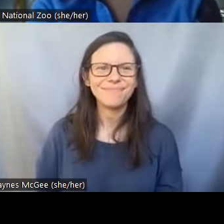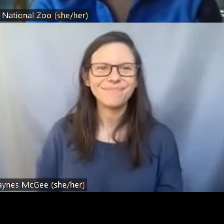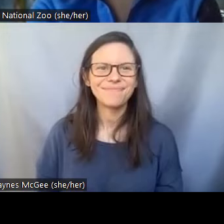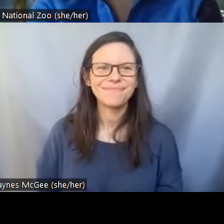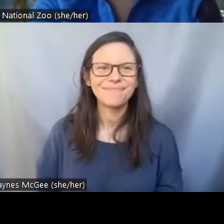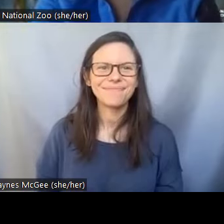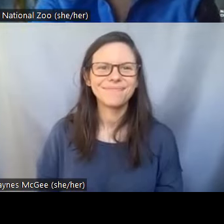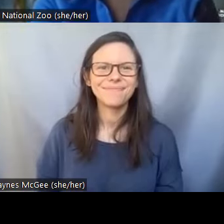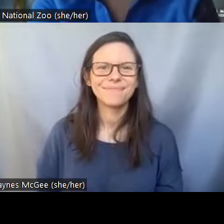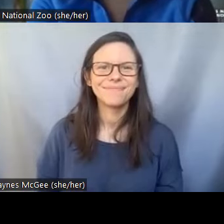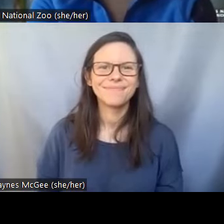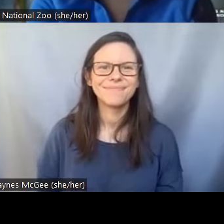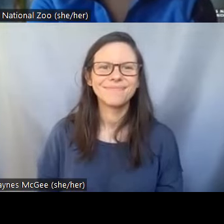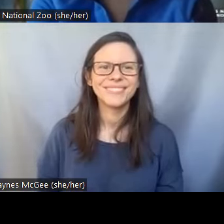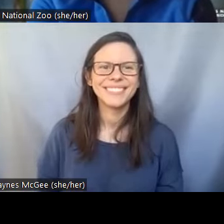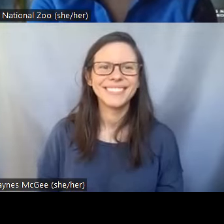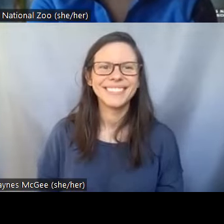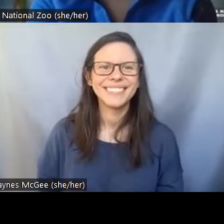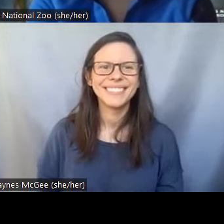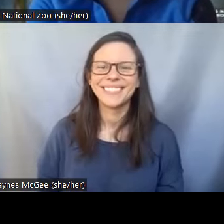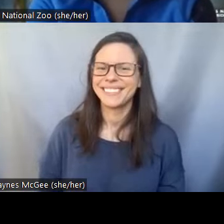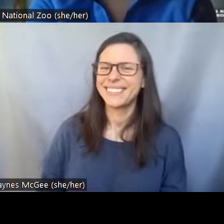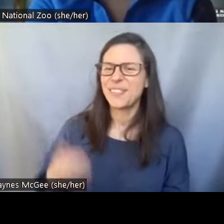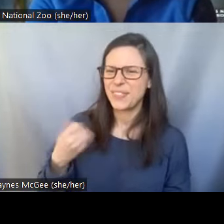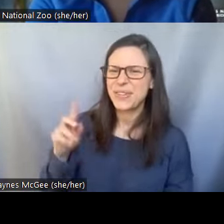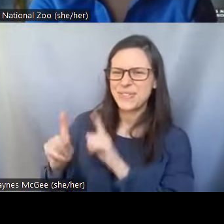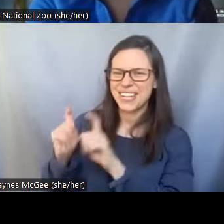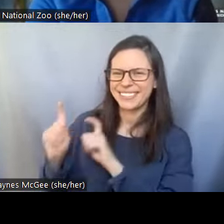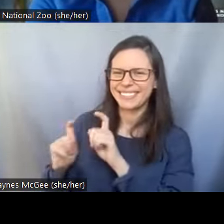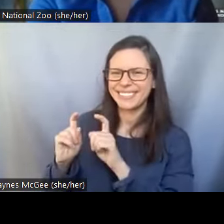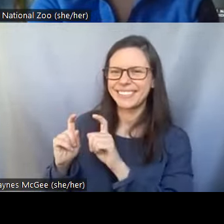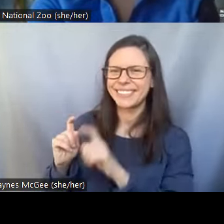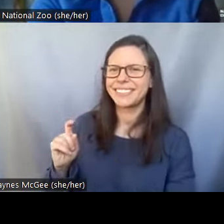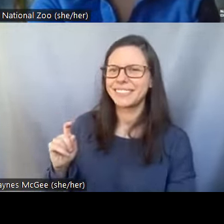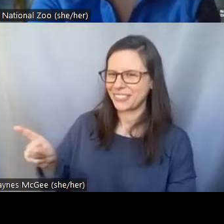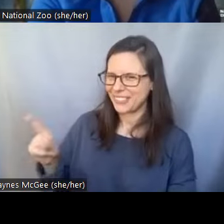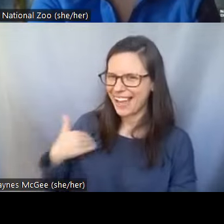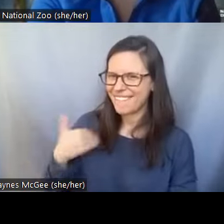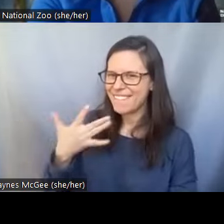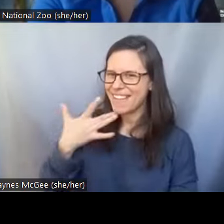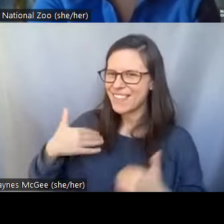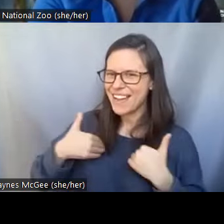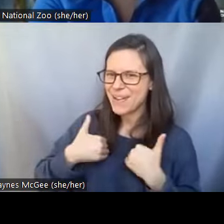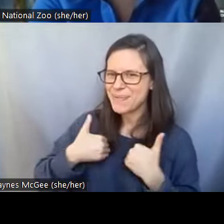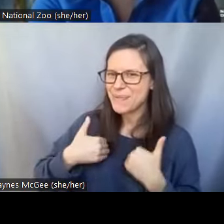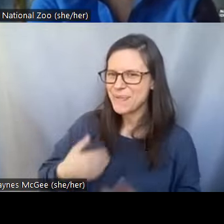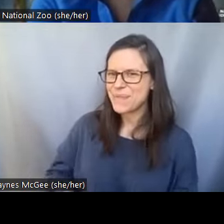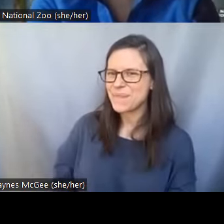um We're having a couple questions in the Q&A here, if you have a favorite animal or and or